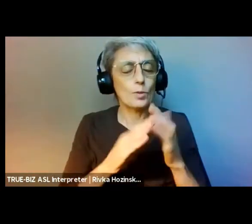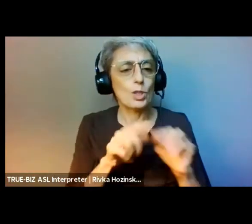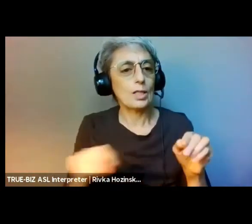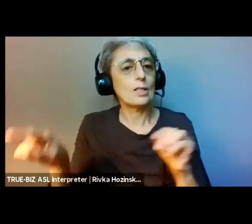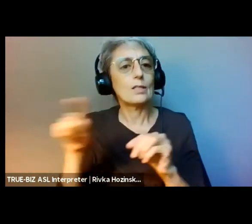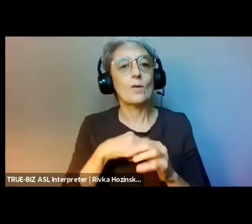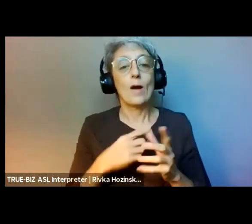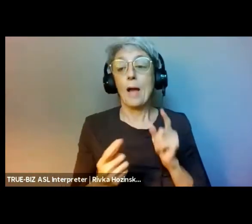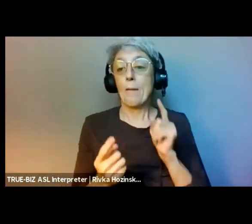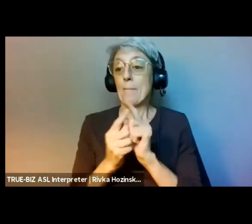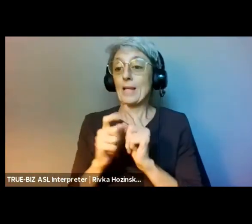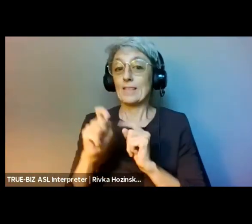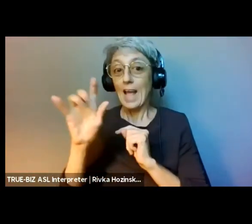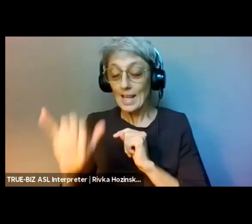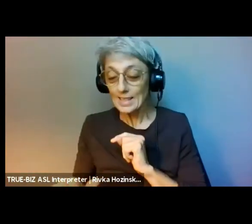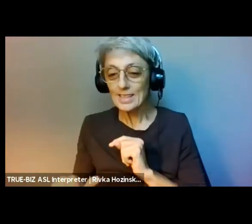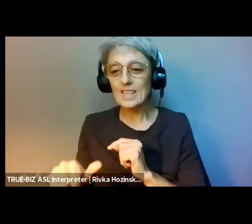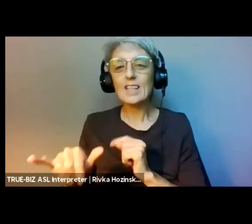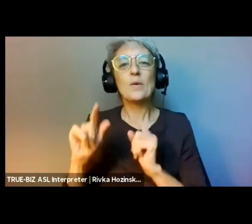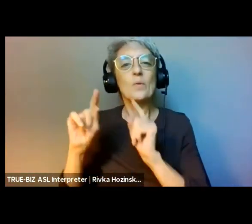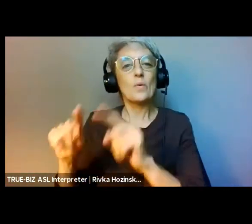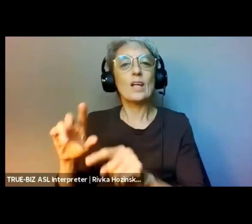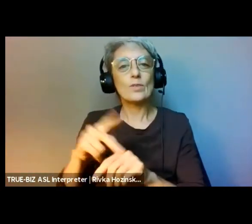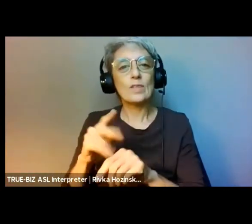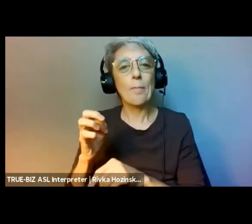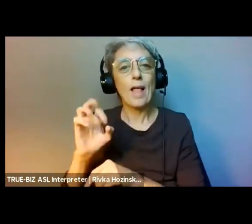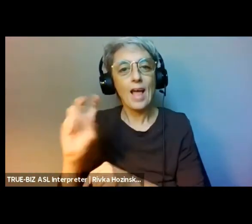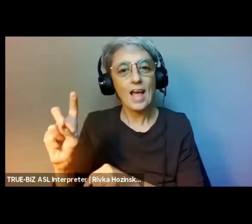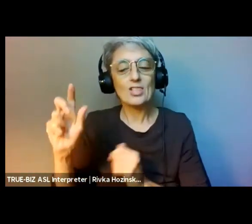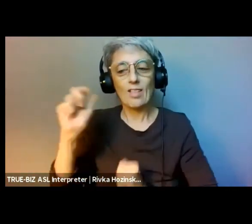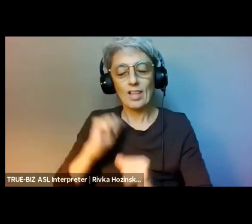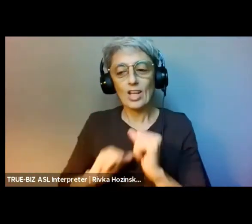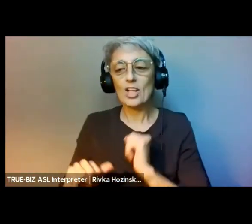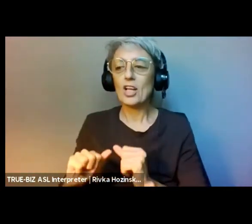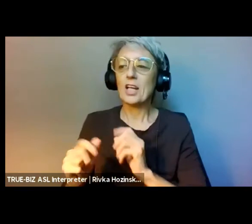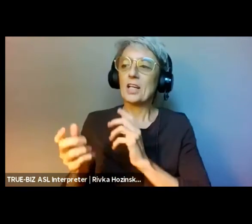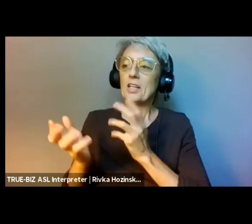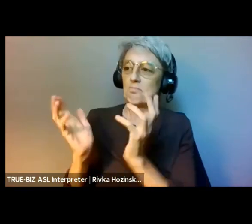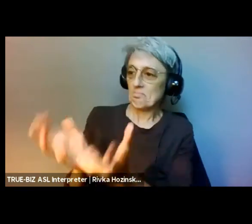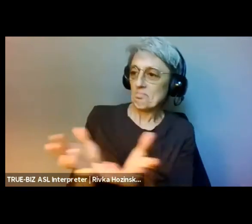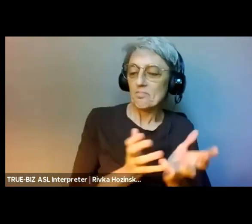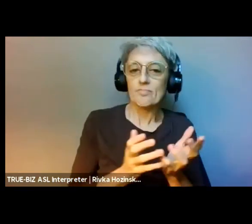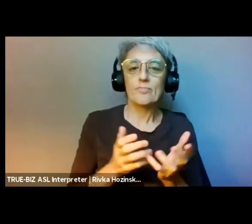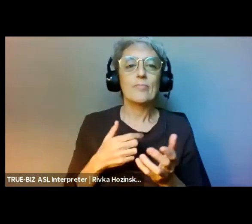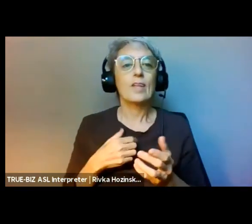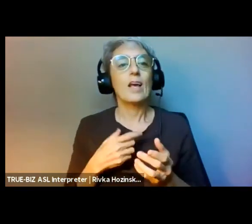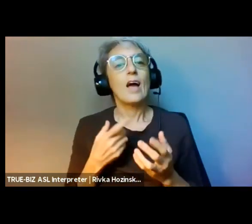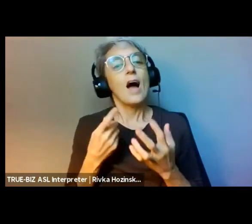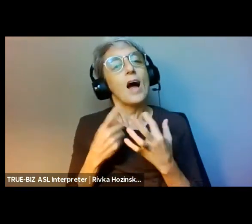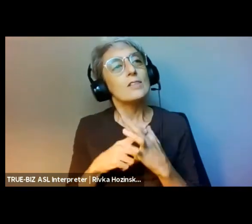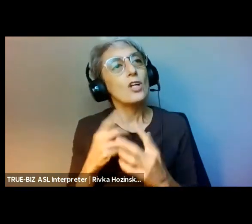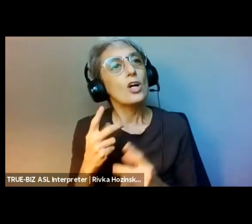Next, we have Stacy Klein. Stacy is a radical visionary who came to the realization